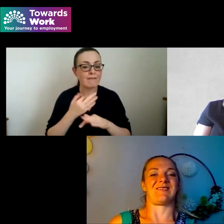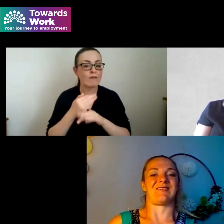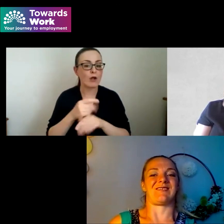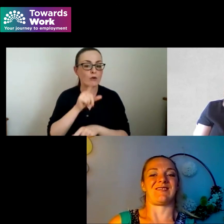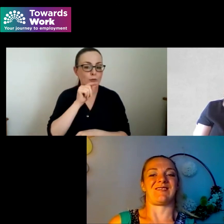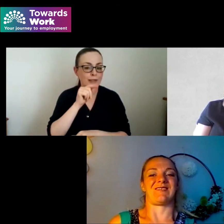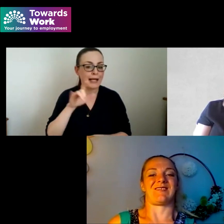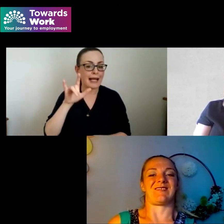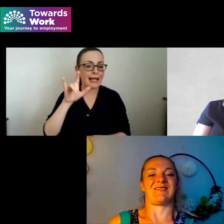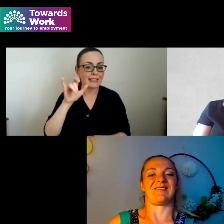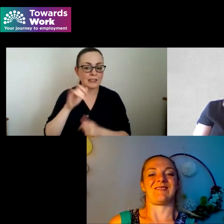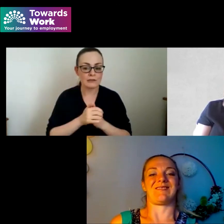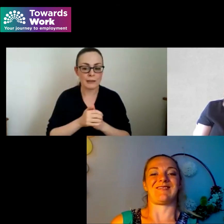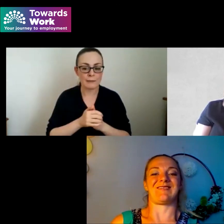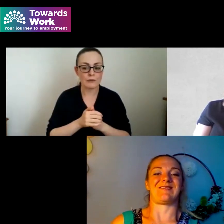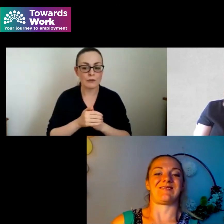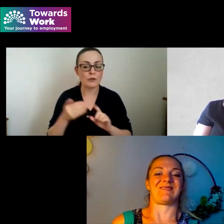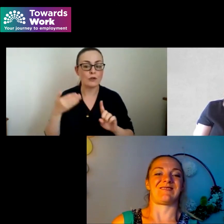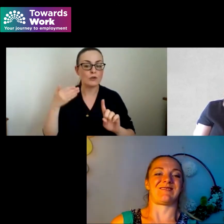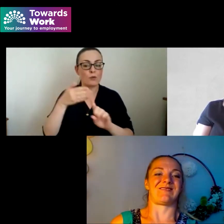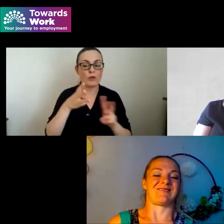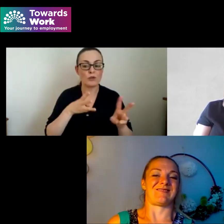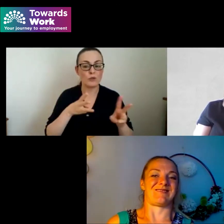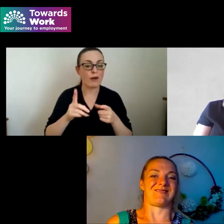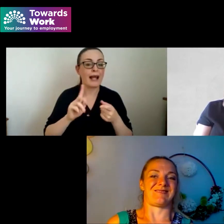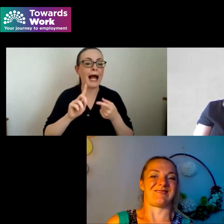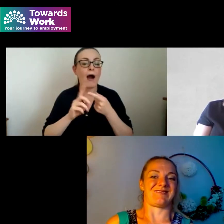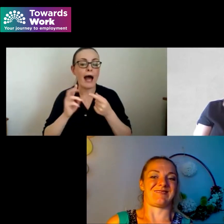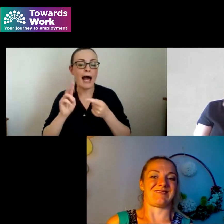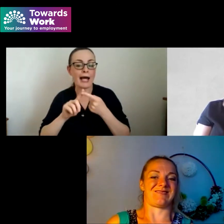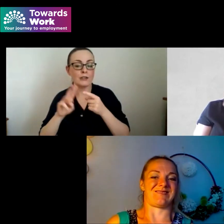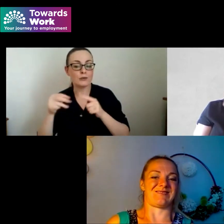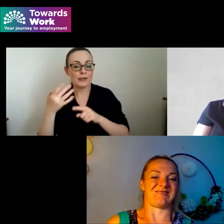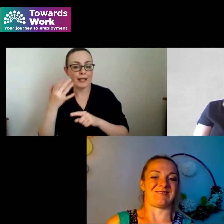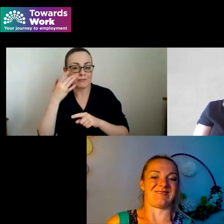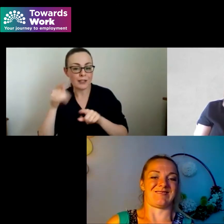at towards underscore work or on LinkedIn and you can sign up for our newsletter there as